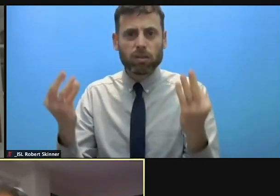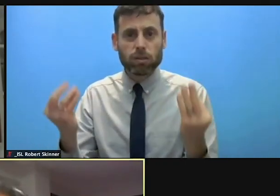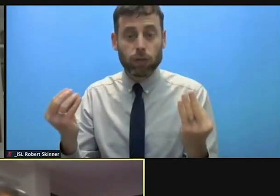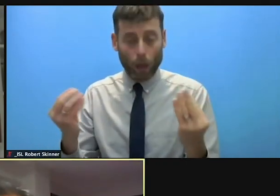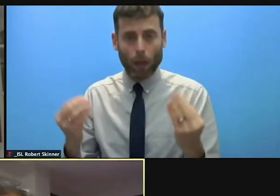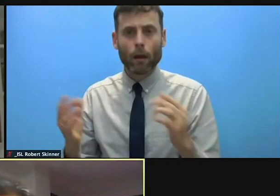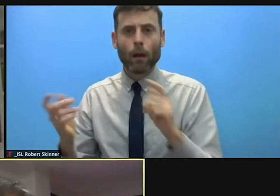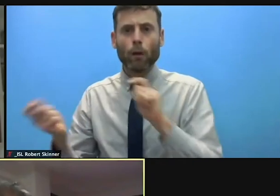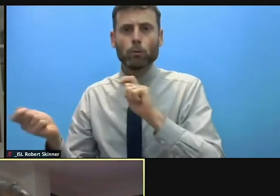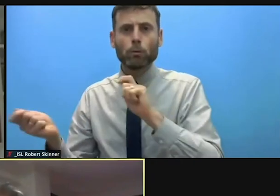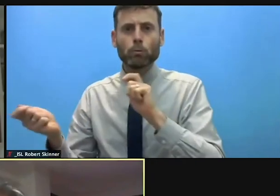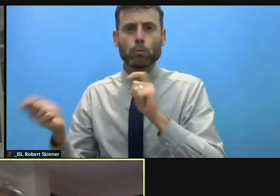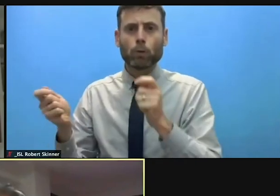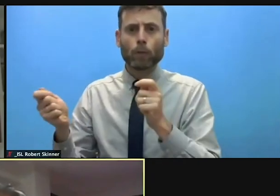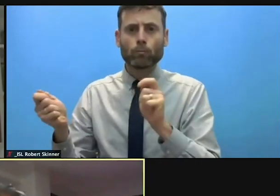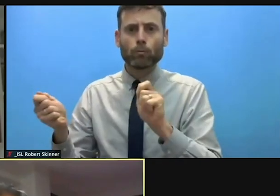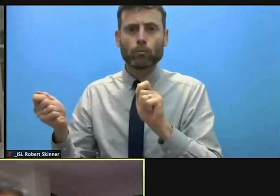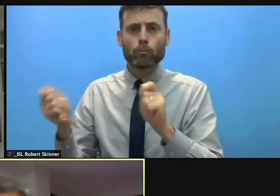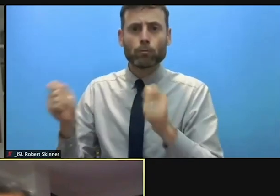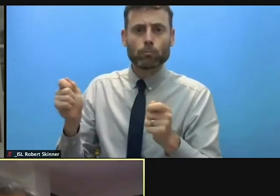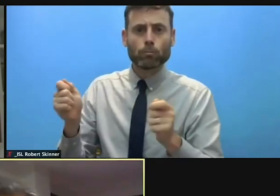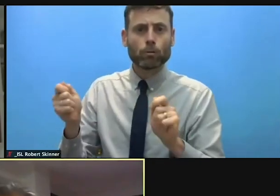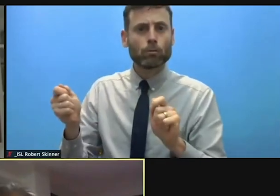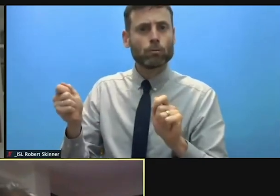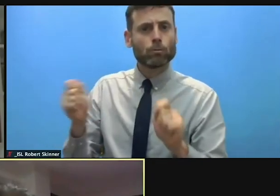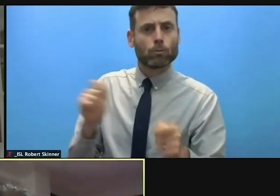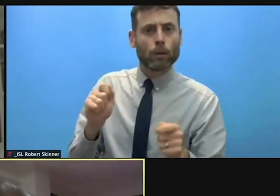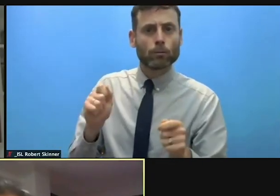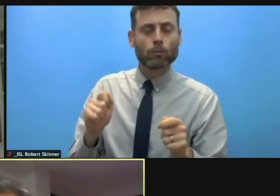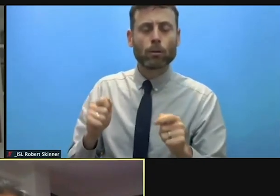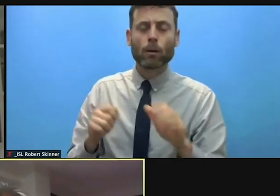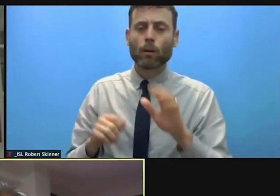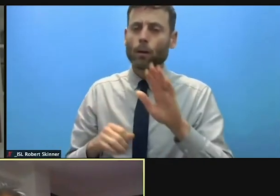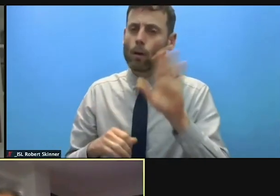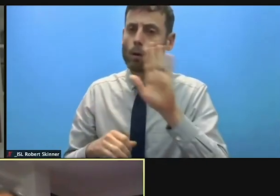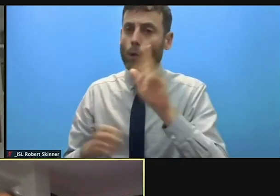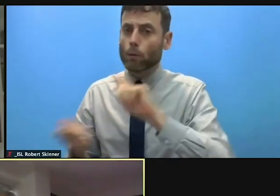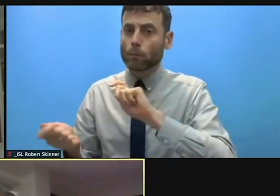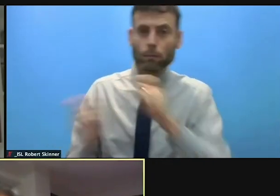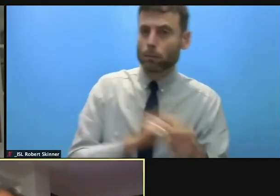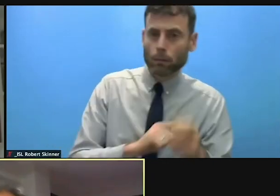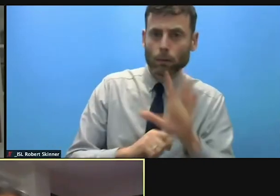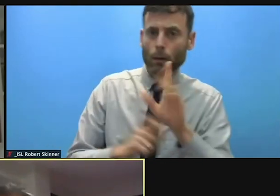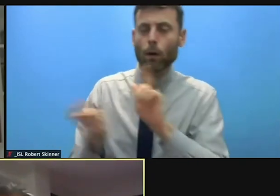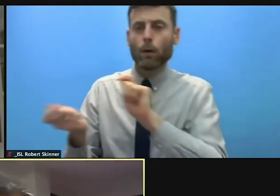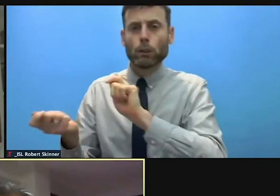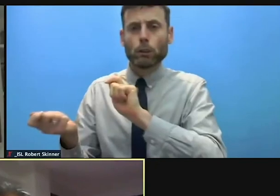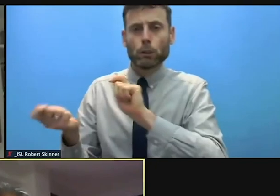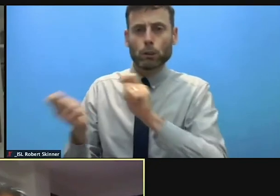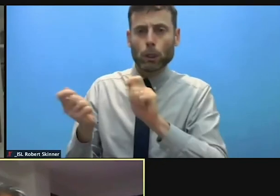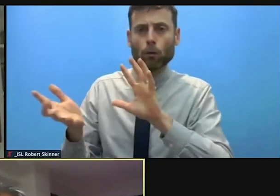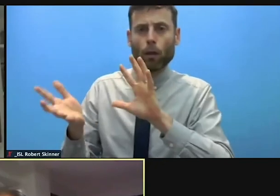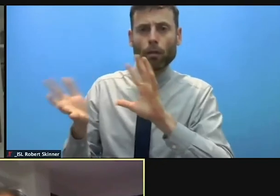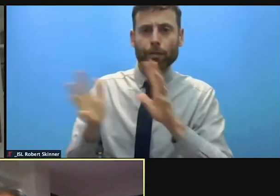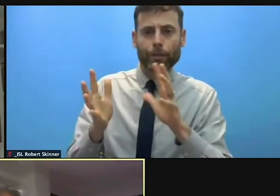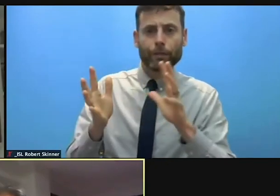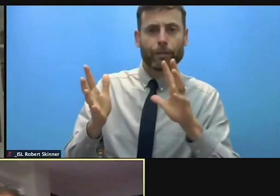are not sudden. The common misconception, first of all, including for funding, is that protection